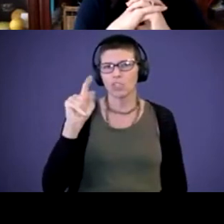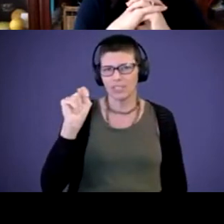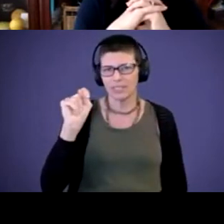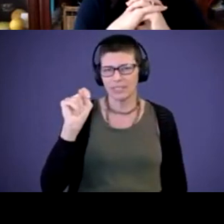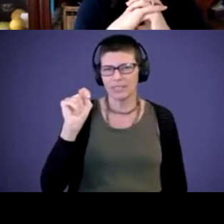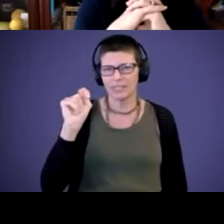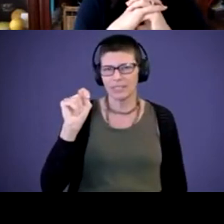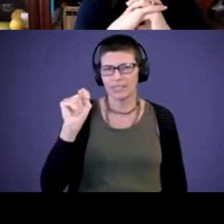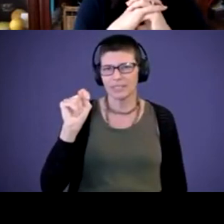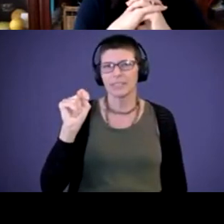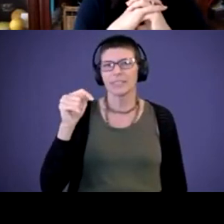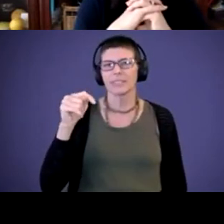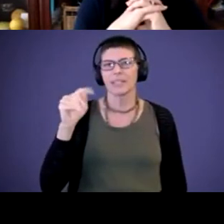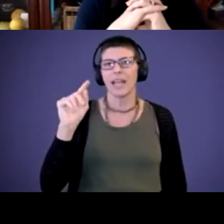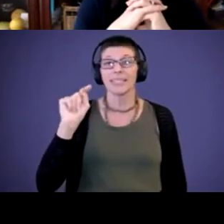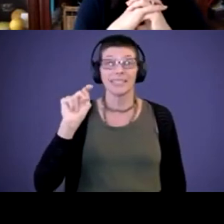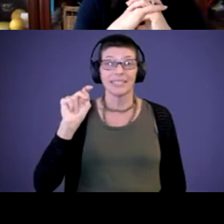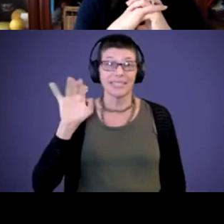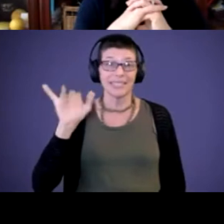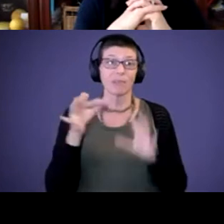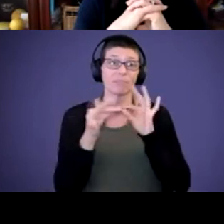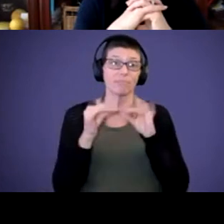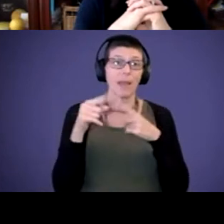So when Terry was sharing a lot about like the language and semantics, I was like, yes.